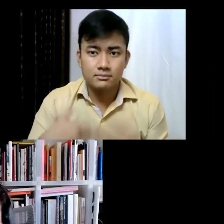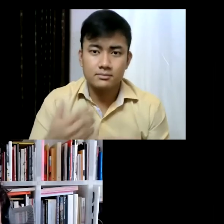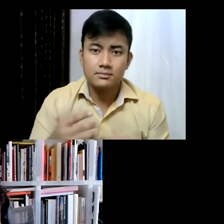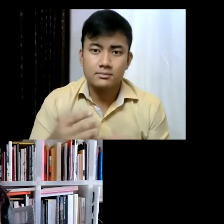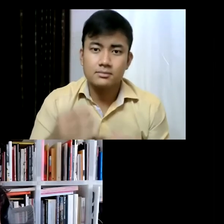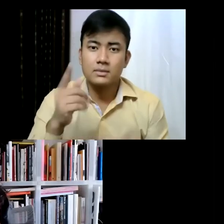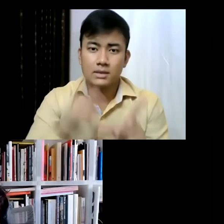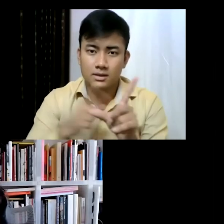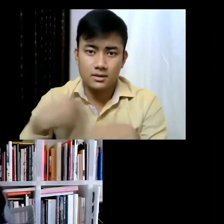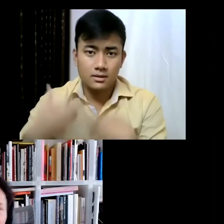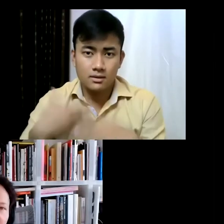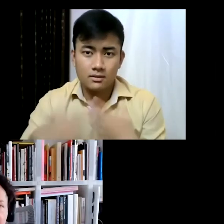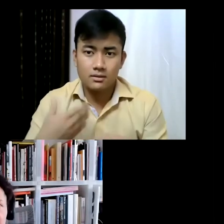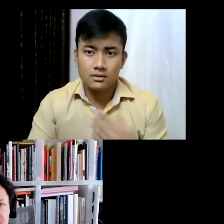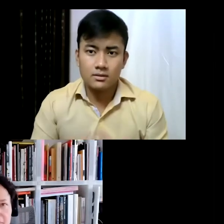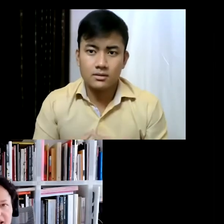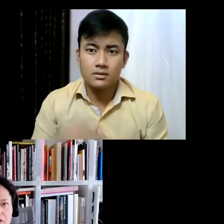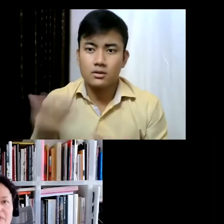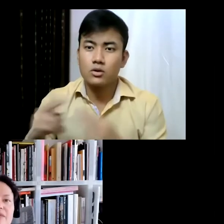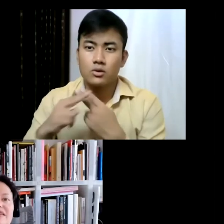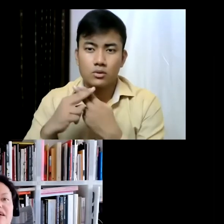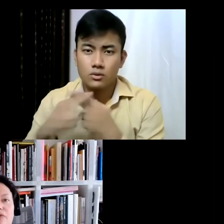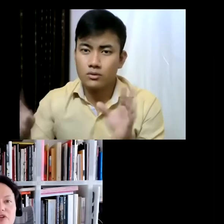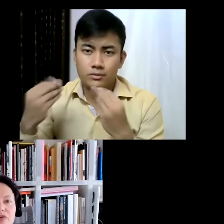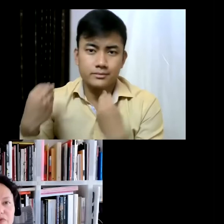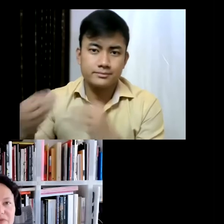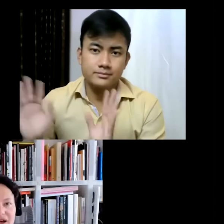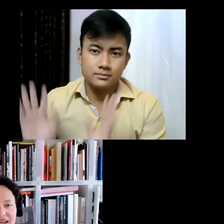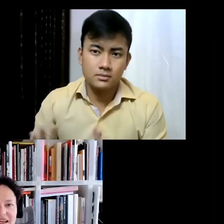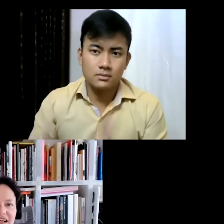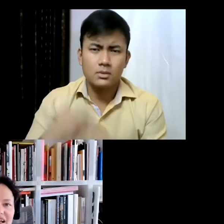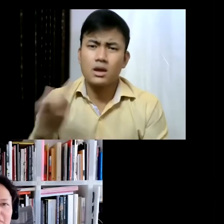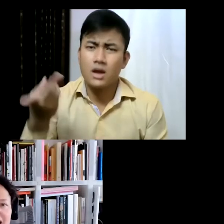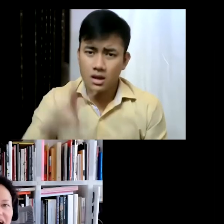were completely, directly abandoned... but they were starting to be used by